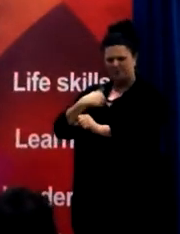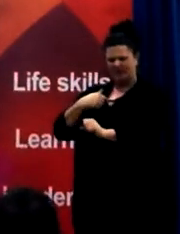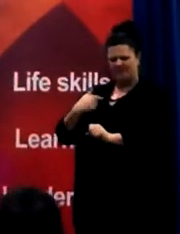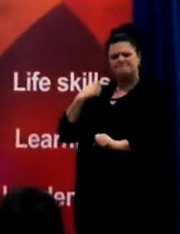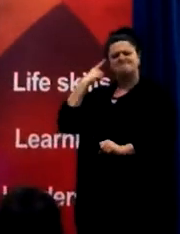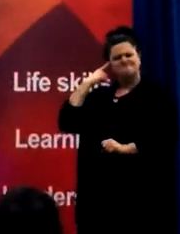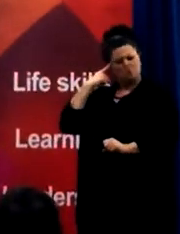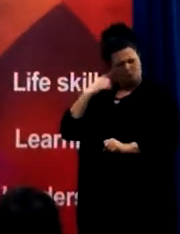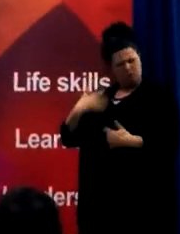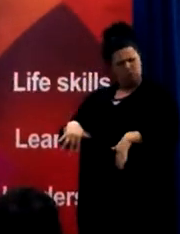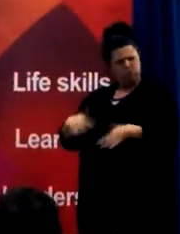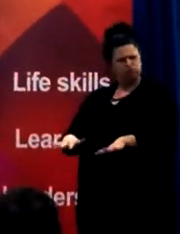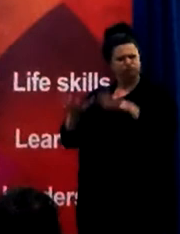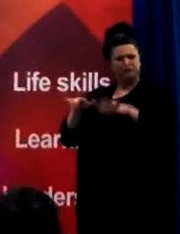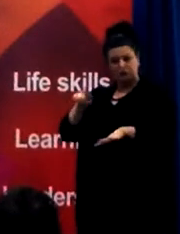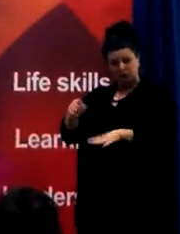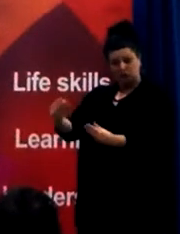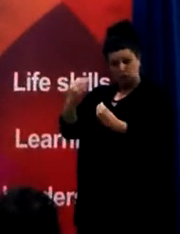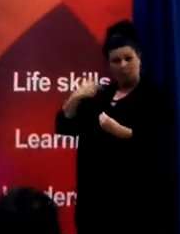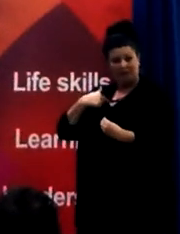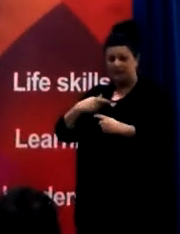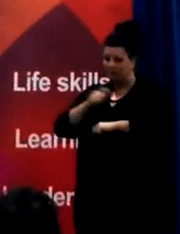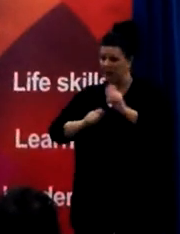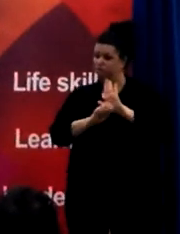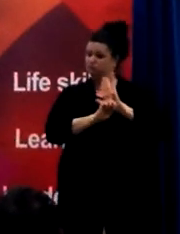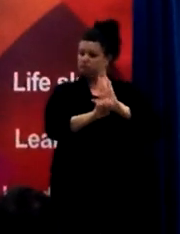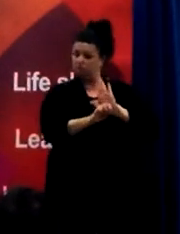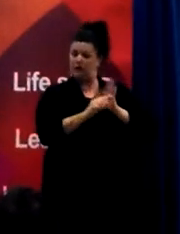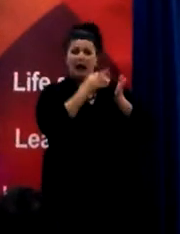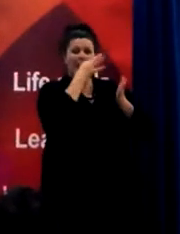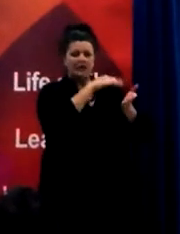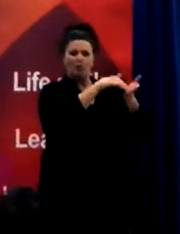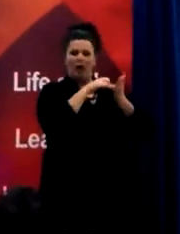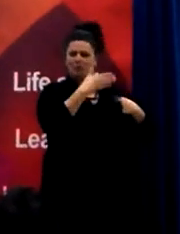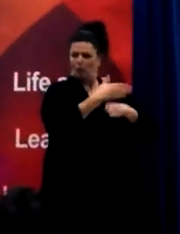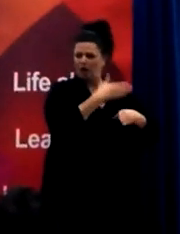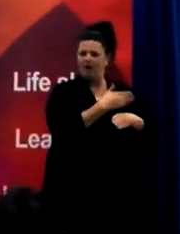She has taught me to be more assertive about seeking help from the workplace, and I now too have a Roger device.